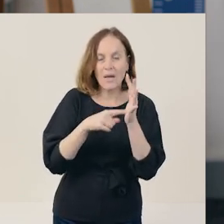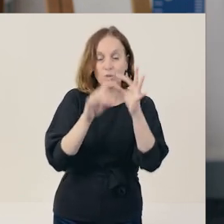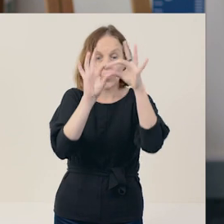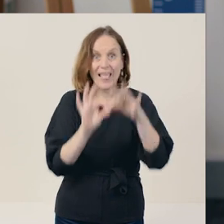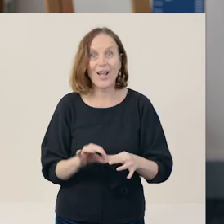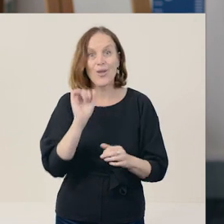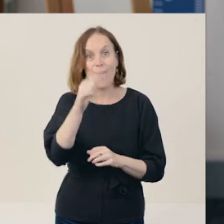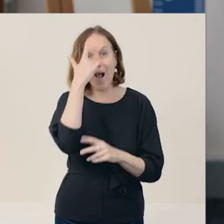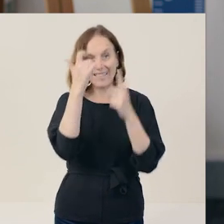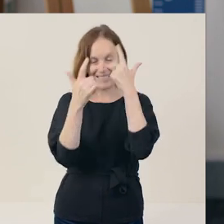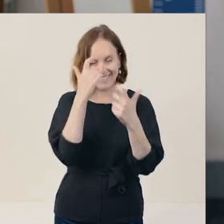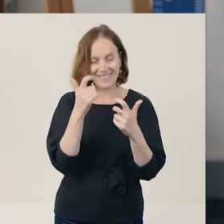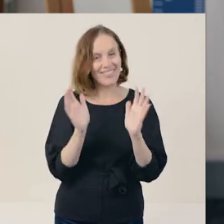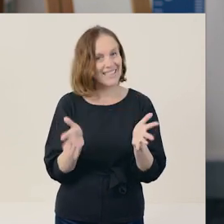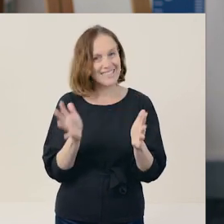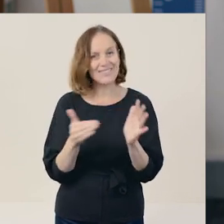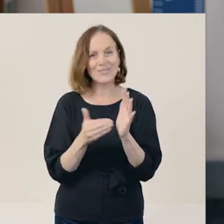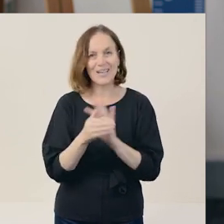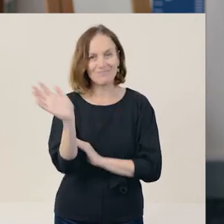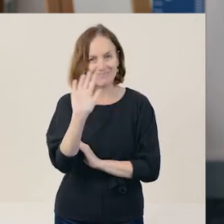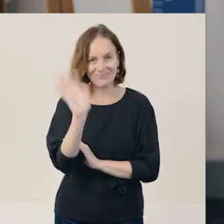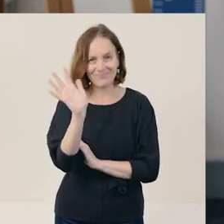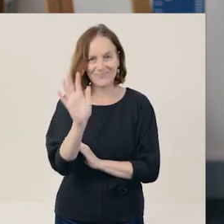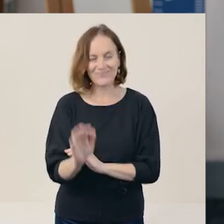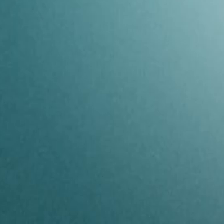Well, that's all for today. See you next time!